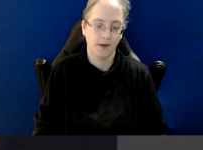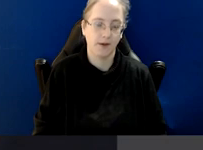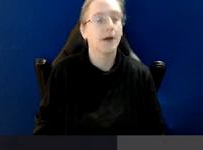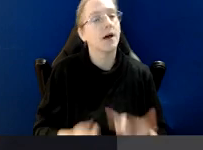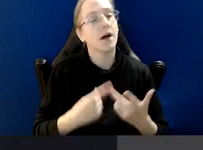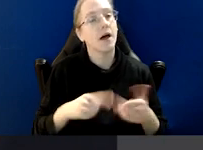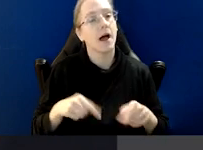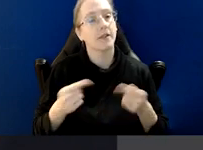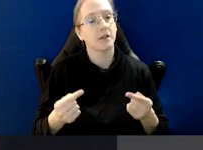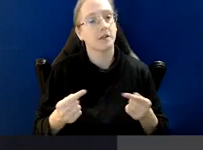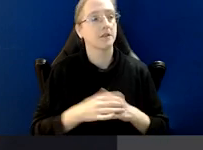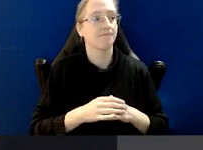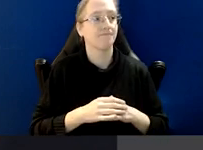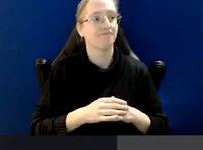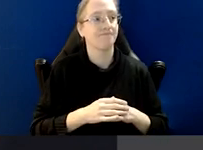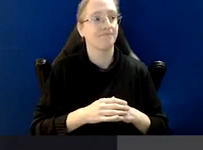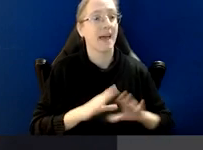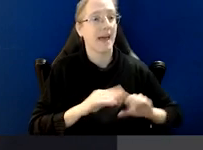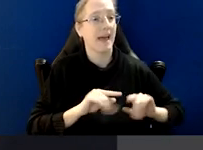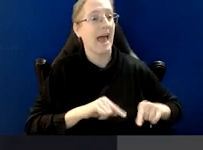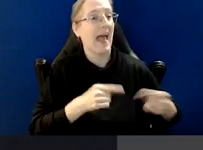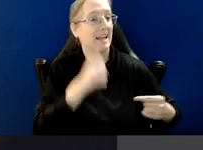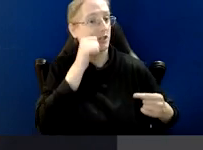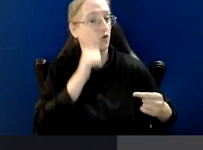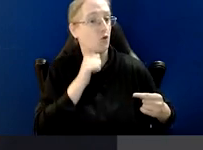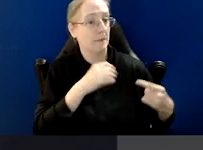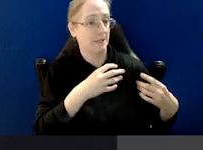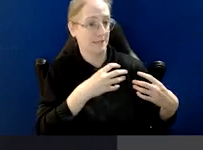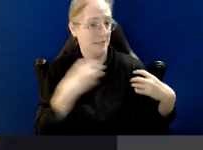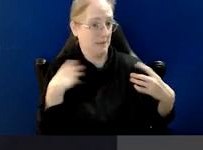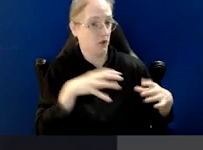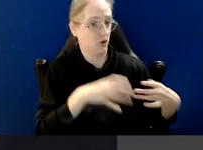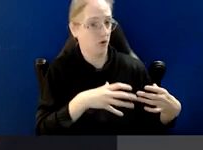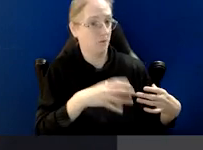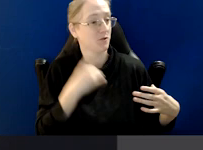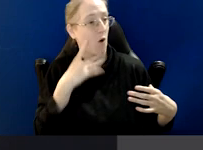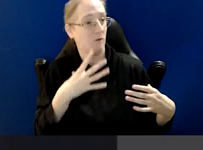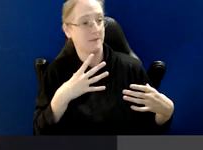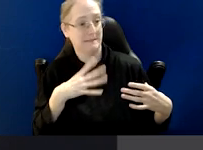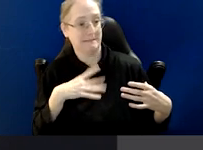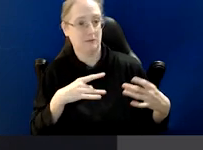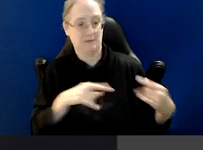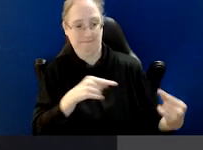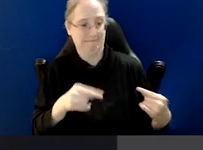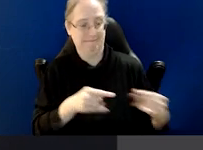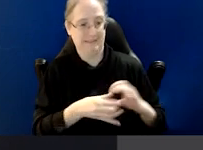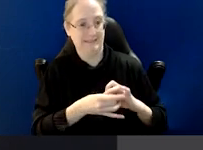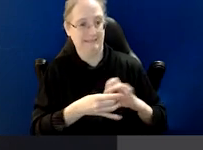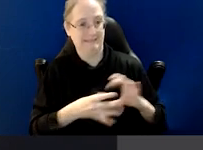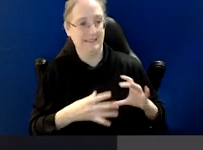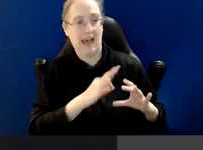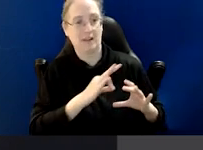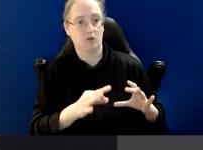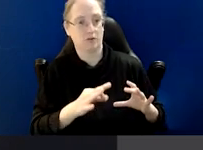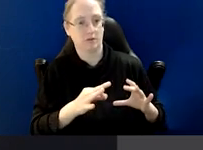The second challenge is that anti-corruption commissions have often become controversial and fallen out of favour with various of their stakeholders,